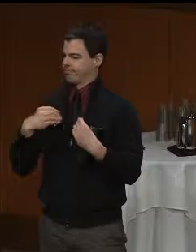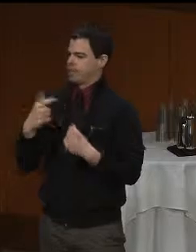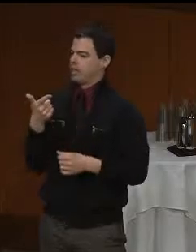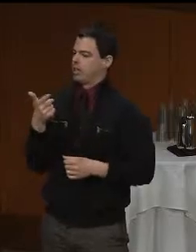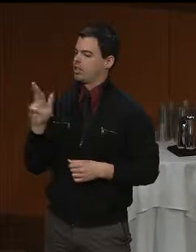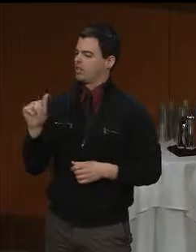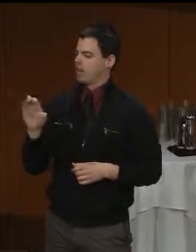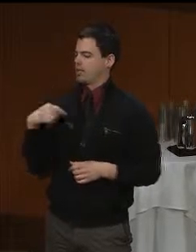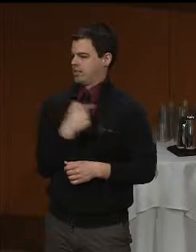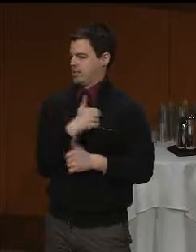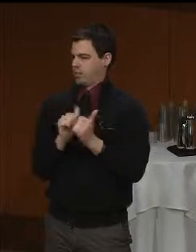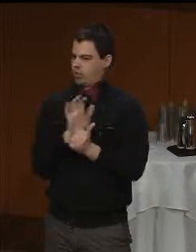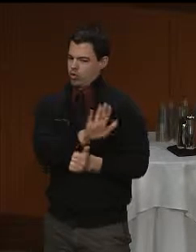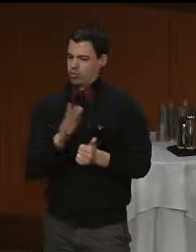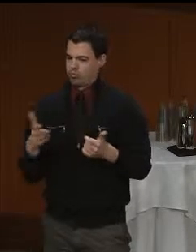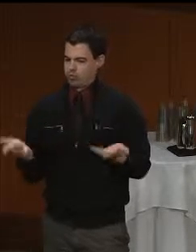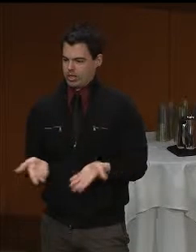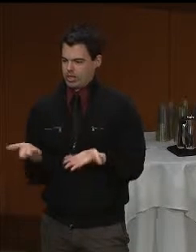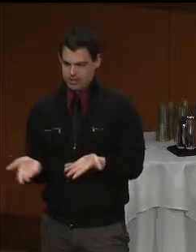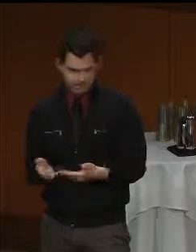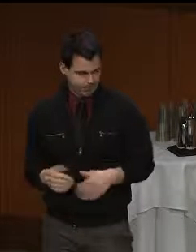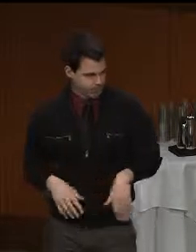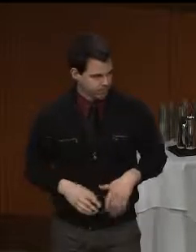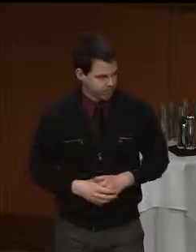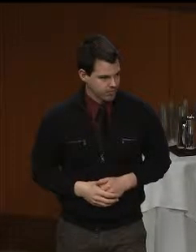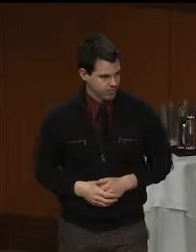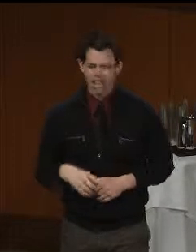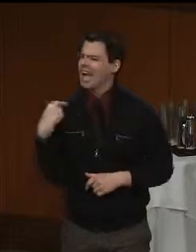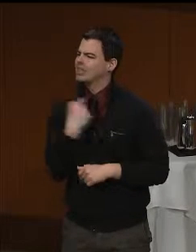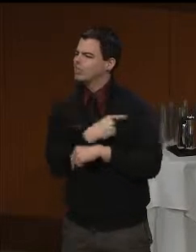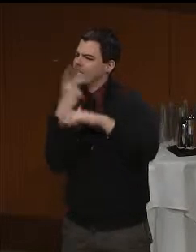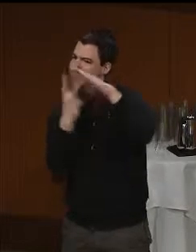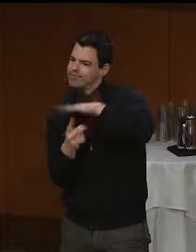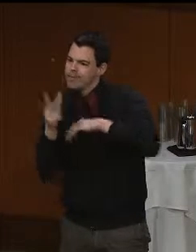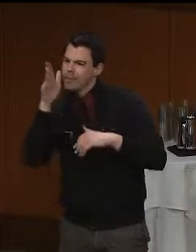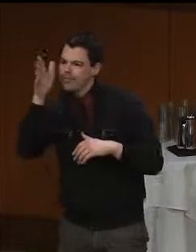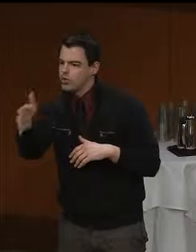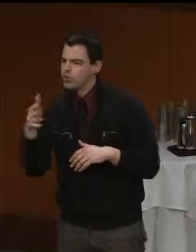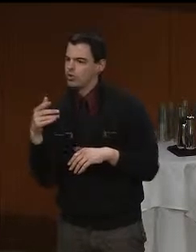As we look towards the future, sometimes it's good to take a brief look back, and clearly